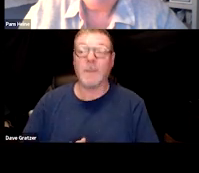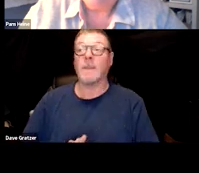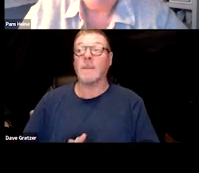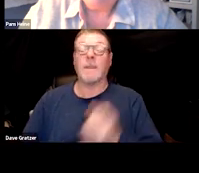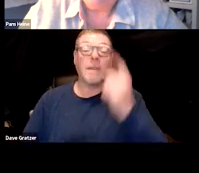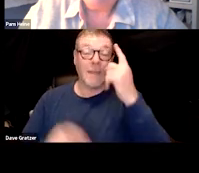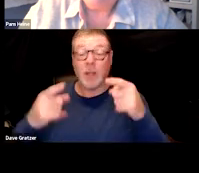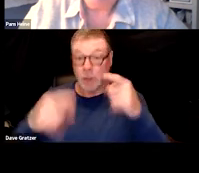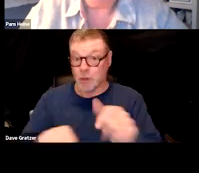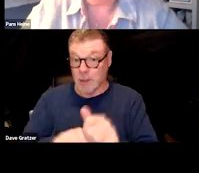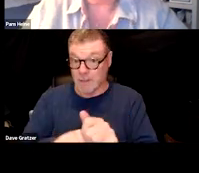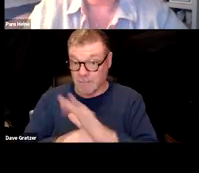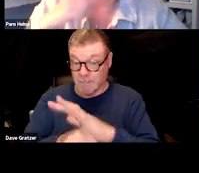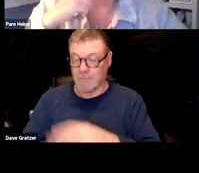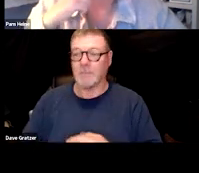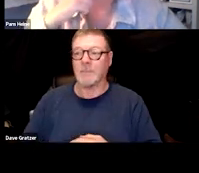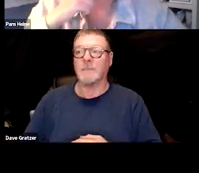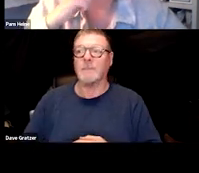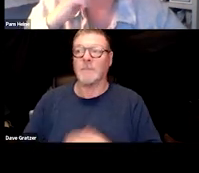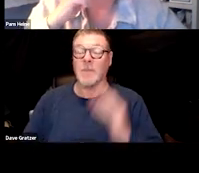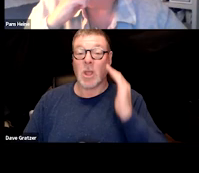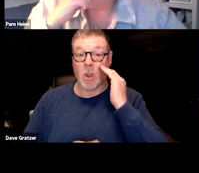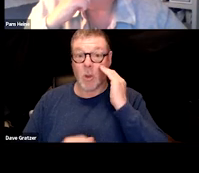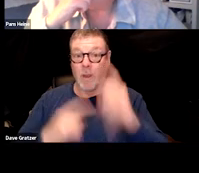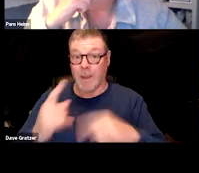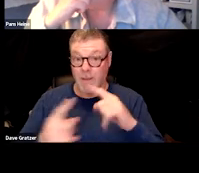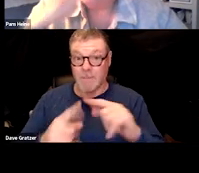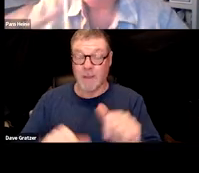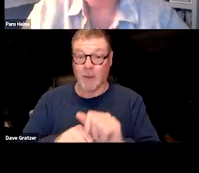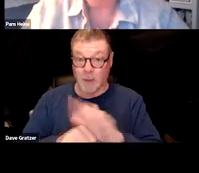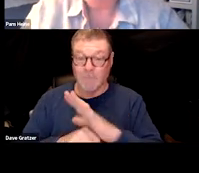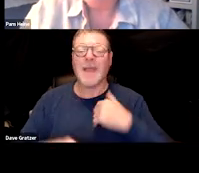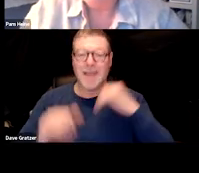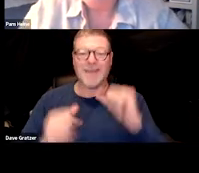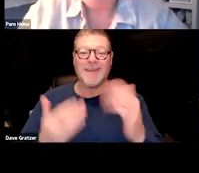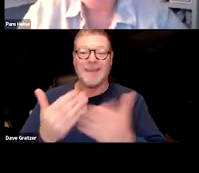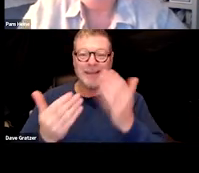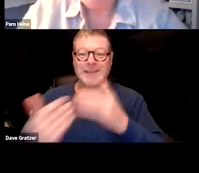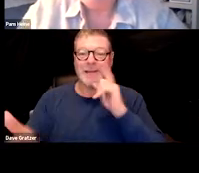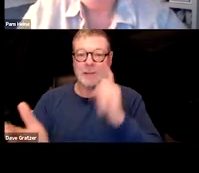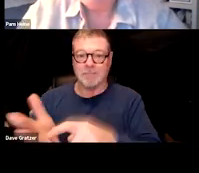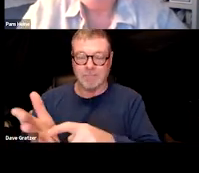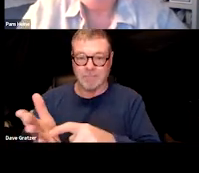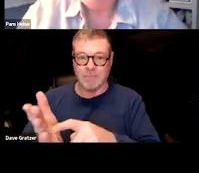I can tell you that after knowing about COVID, I could easily identify symptoms that were in the records